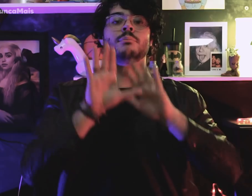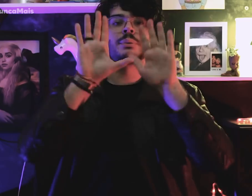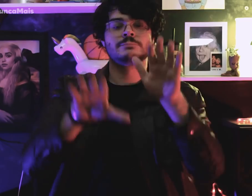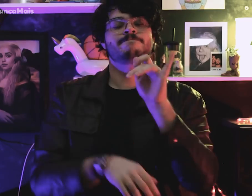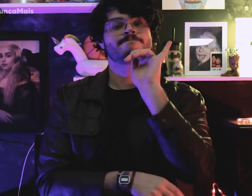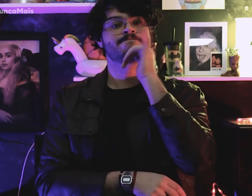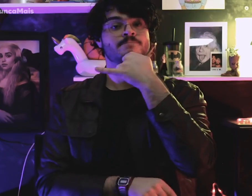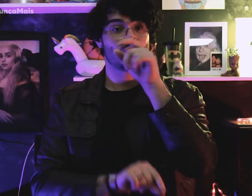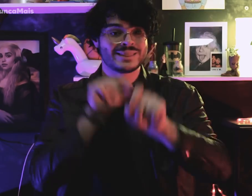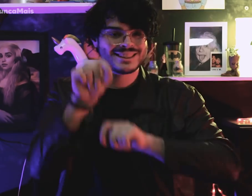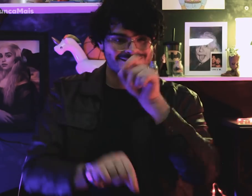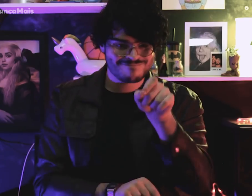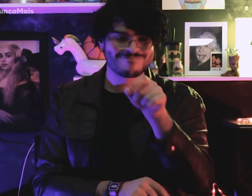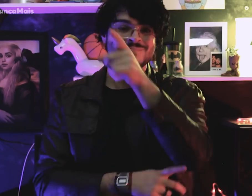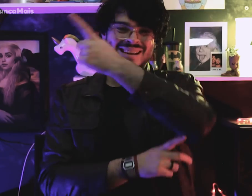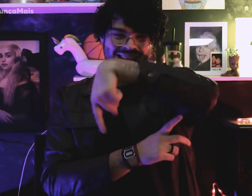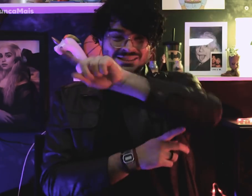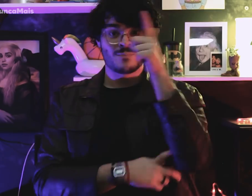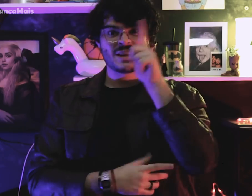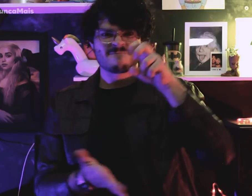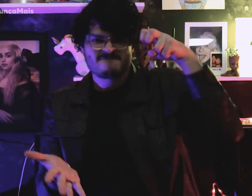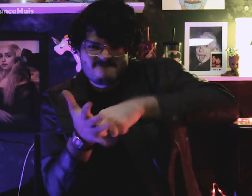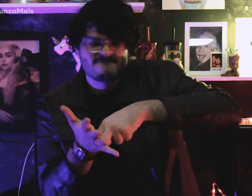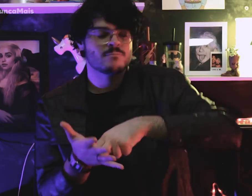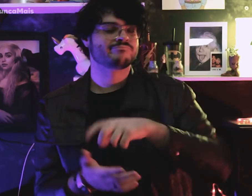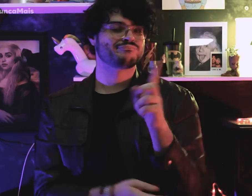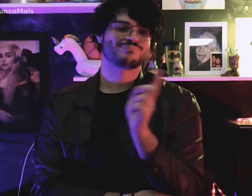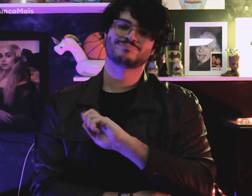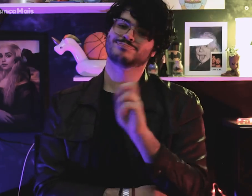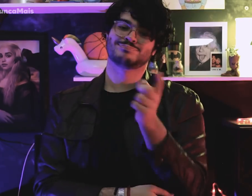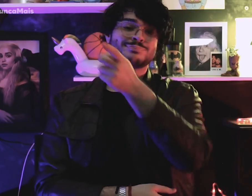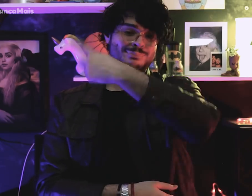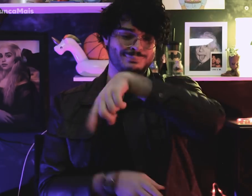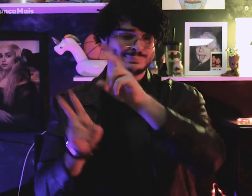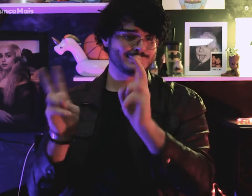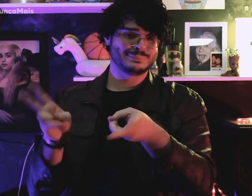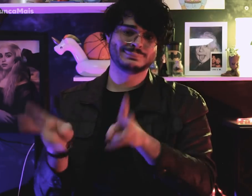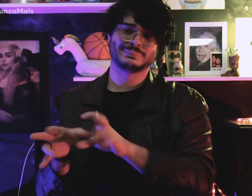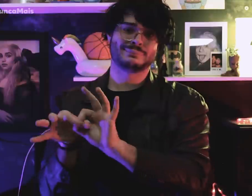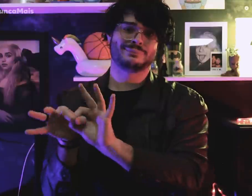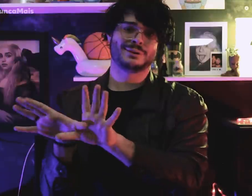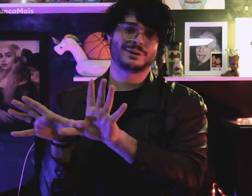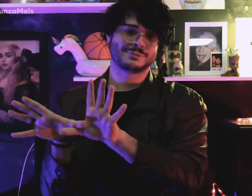mas infelizmente não eram punidos ou presos.